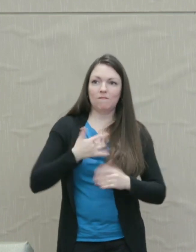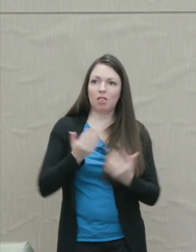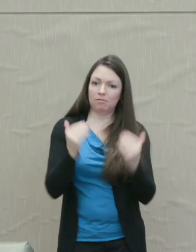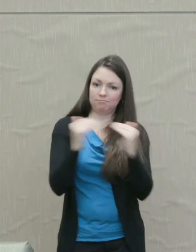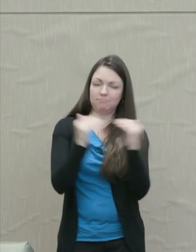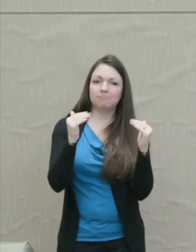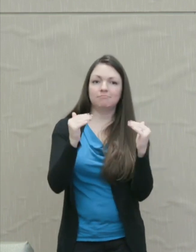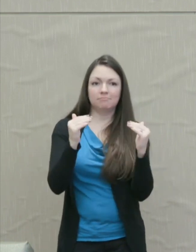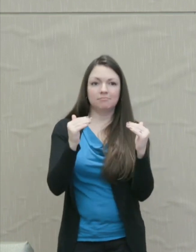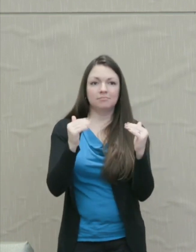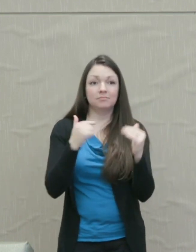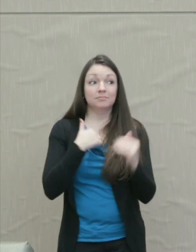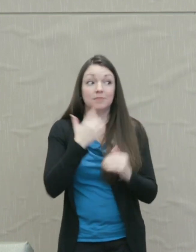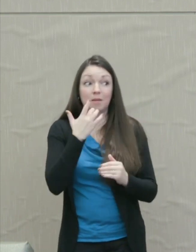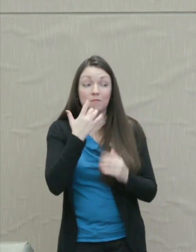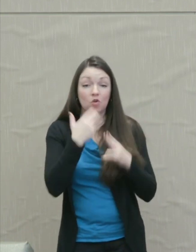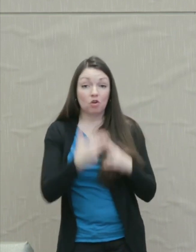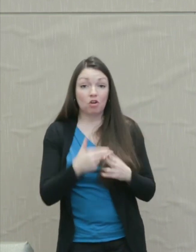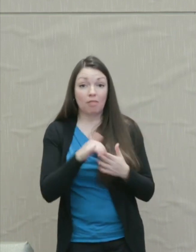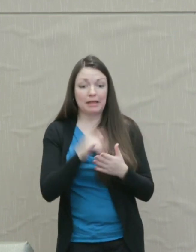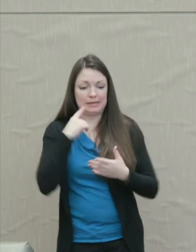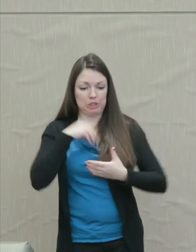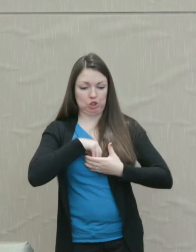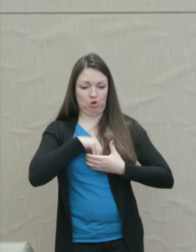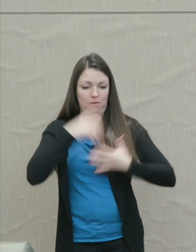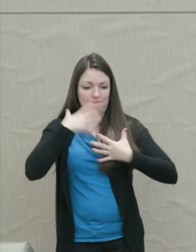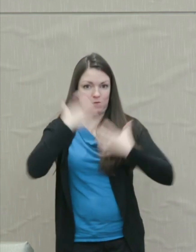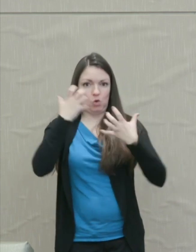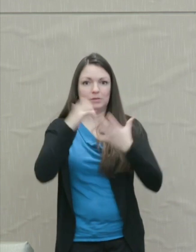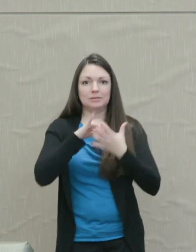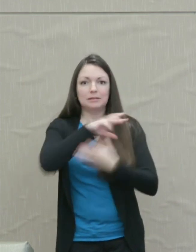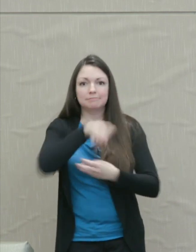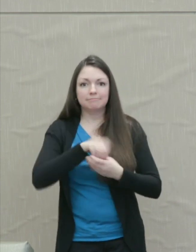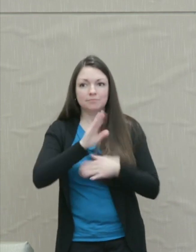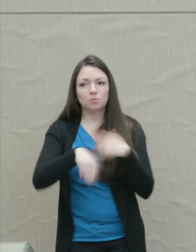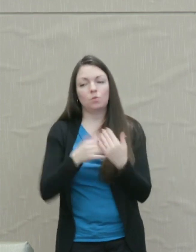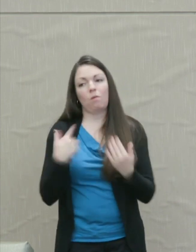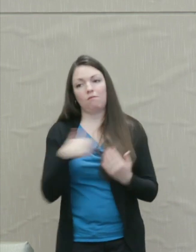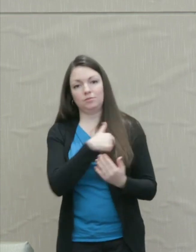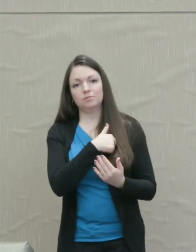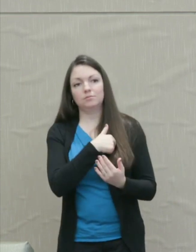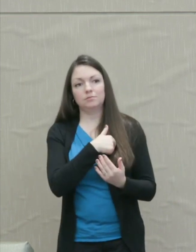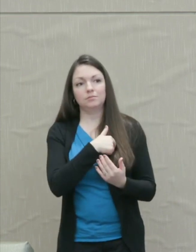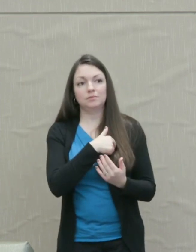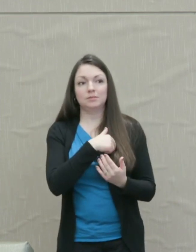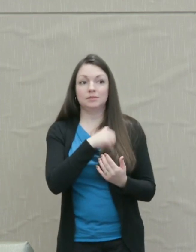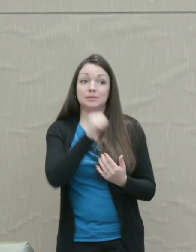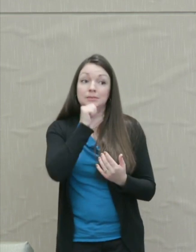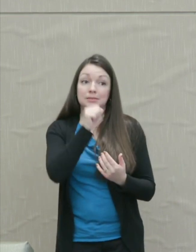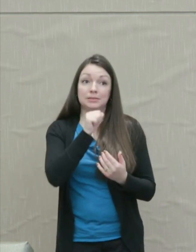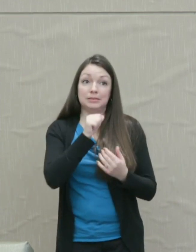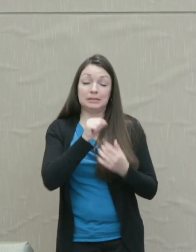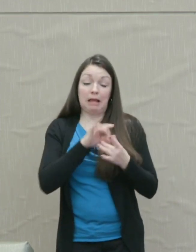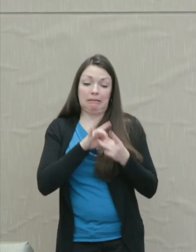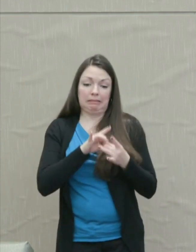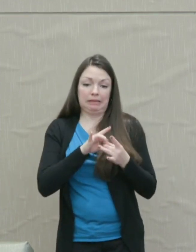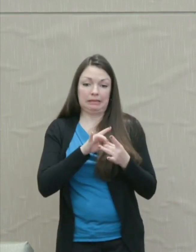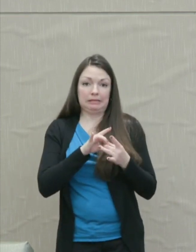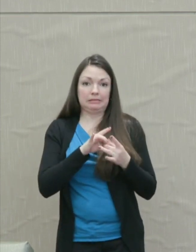I would prefer to call it the internal Furies that inhabit us all and that are not securely linked to real justice.